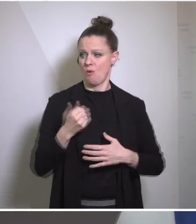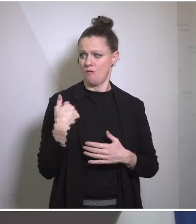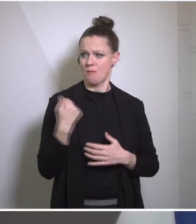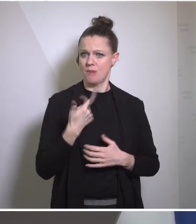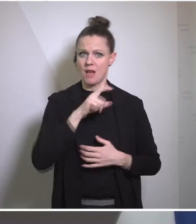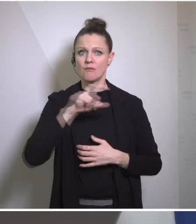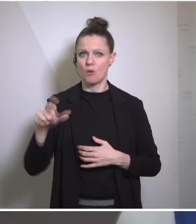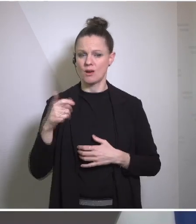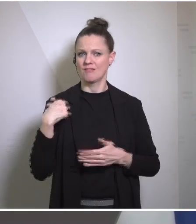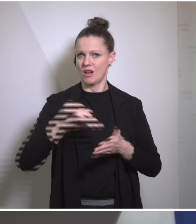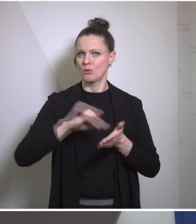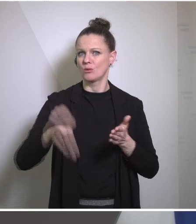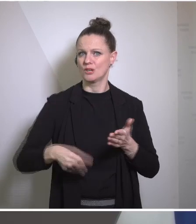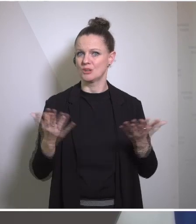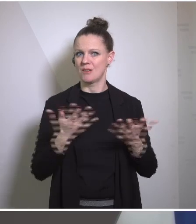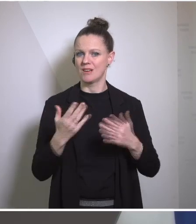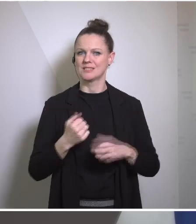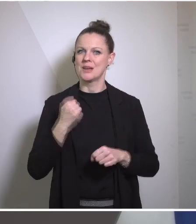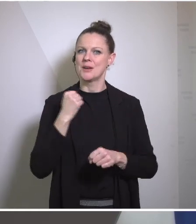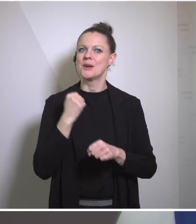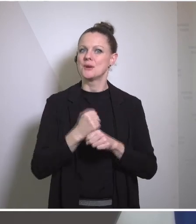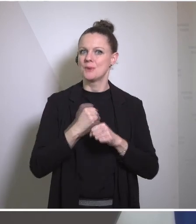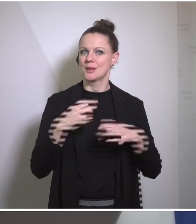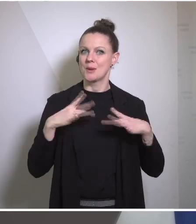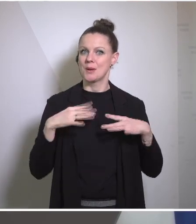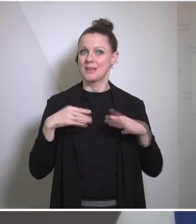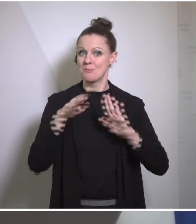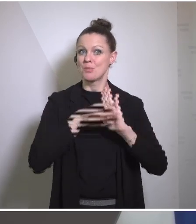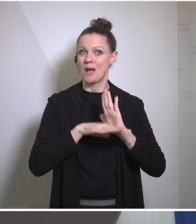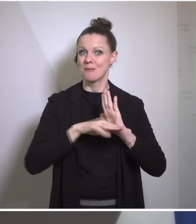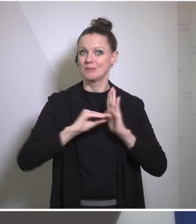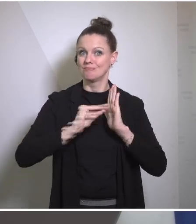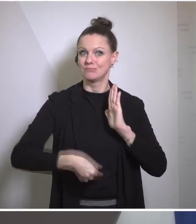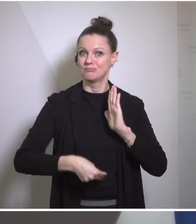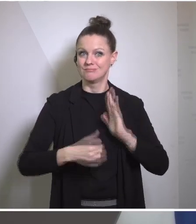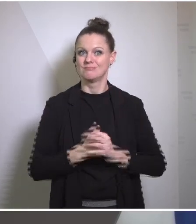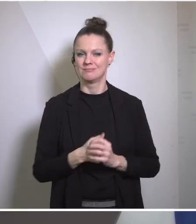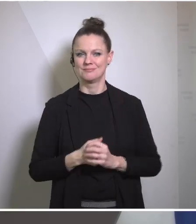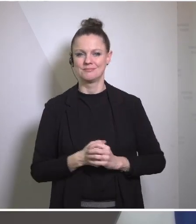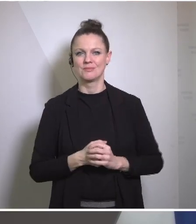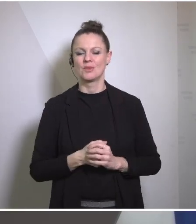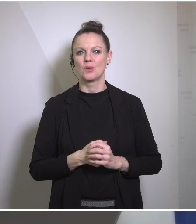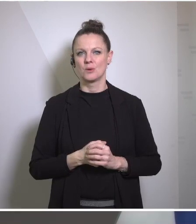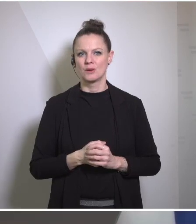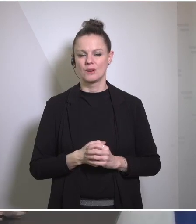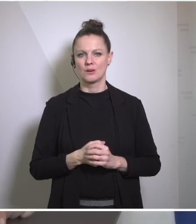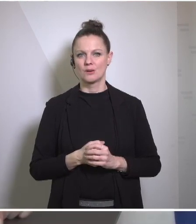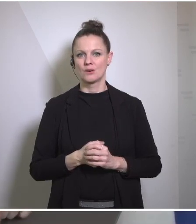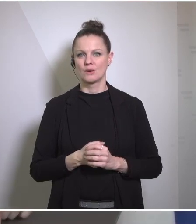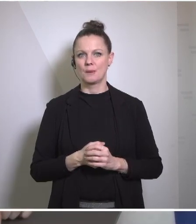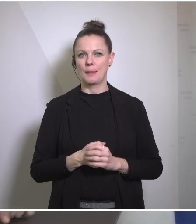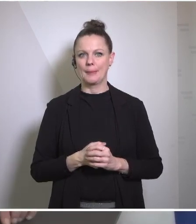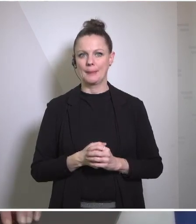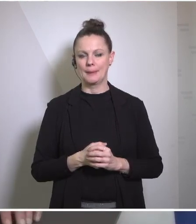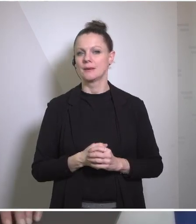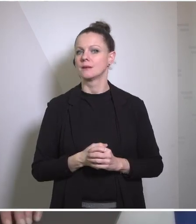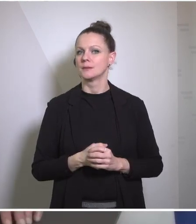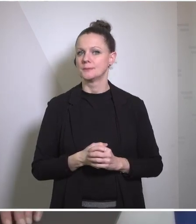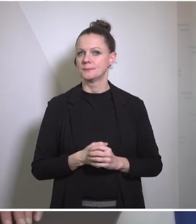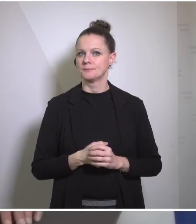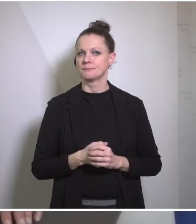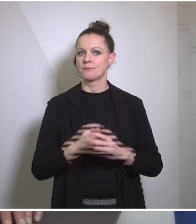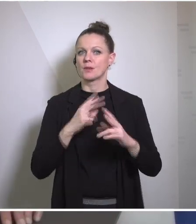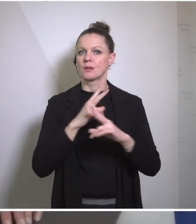signed the Working Holiday Program, which is a very good thing. And the Austrian-American media